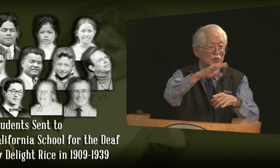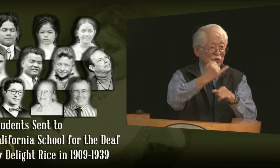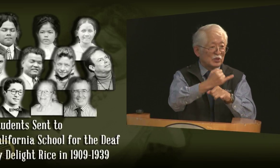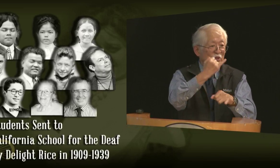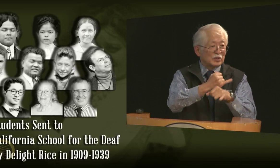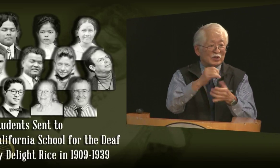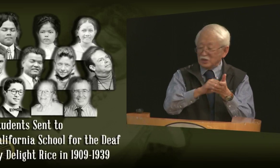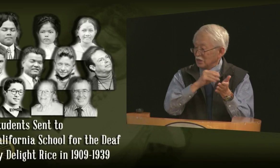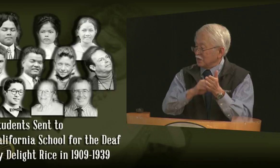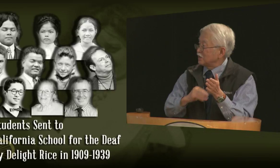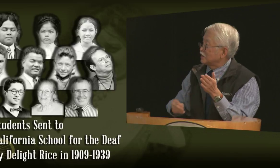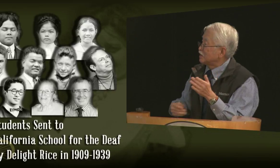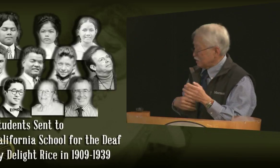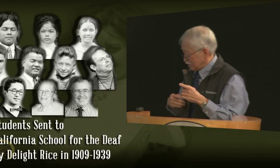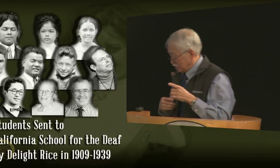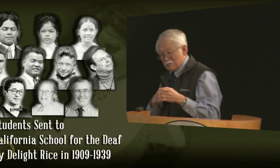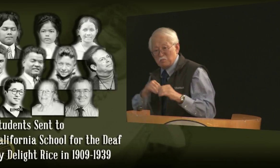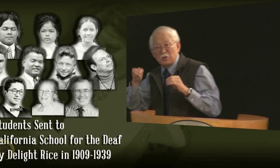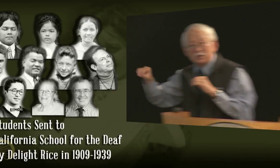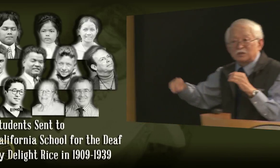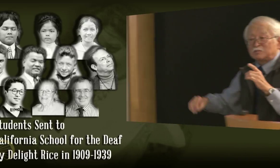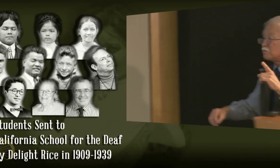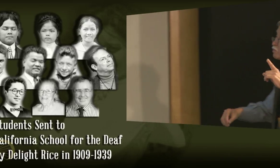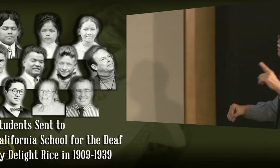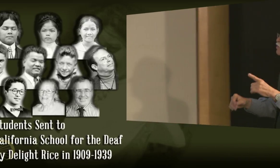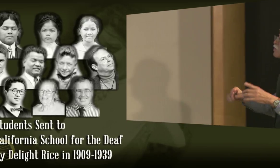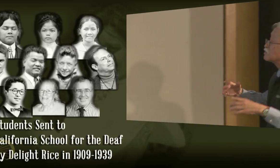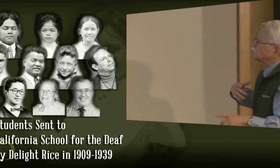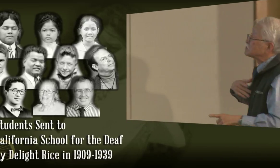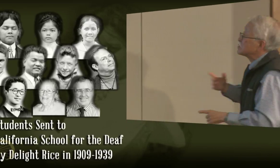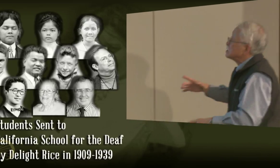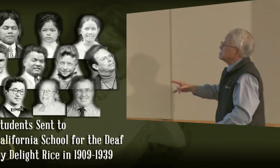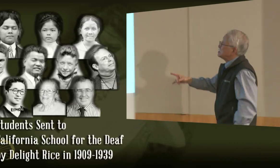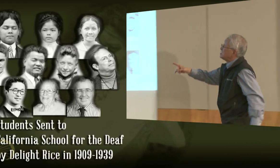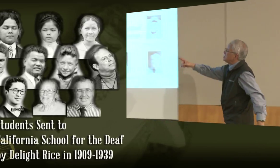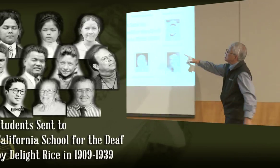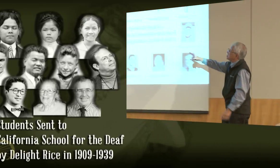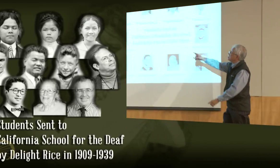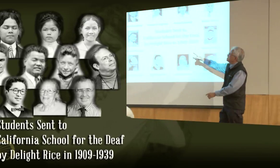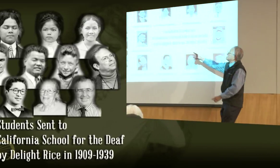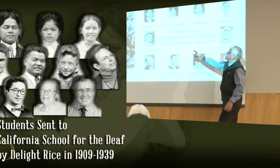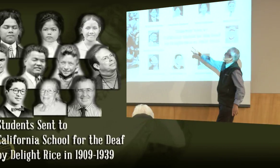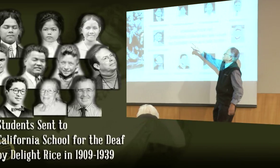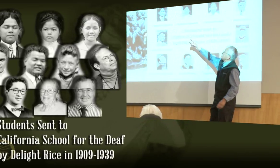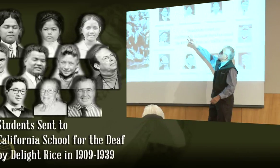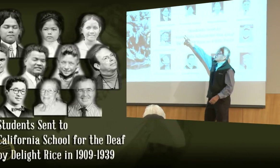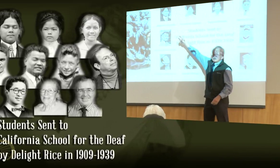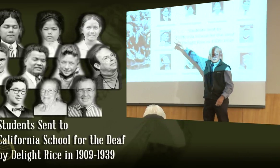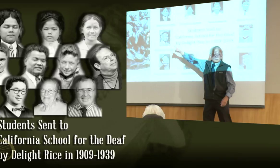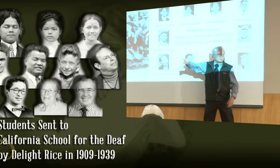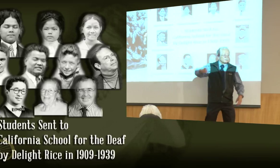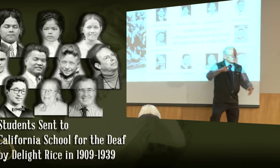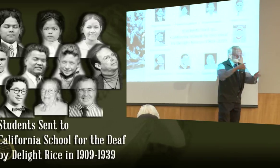When the school was done being constructed, she moved to Berkeley -- let me move away from the podium for a moment here --